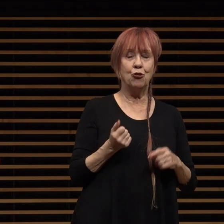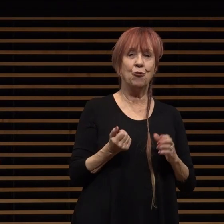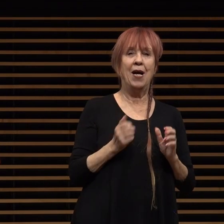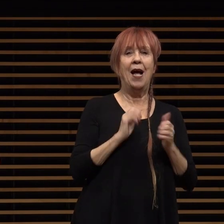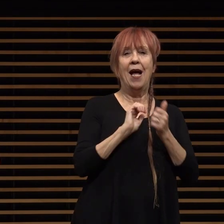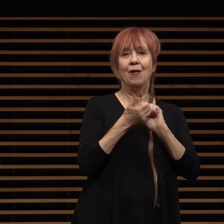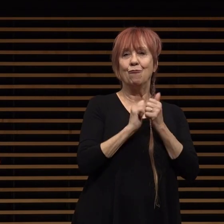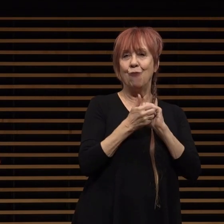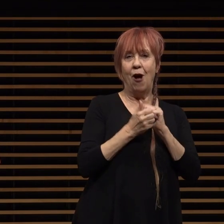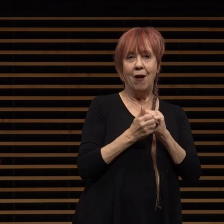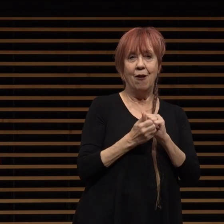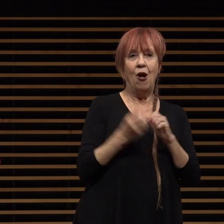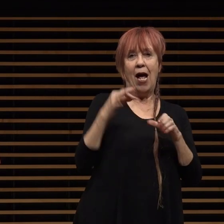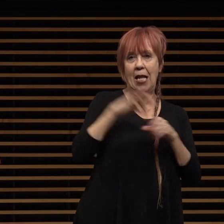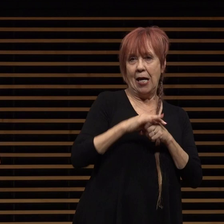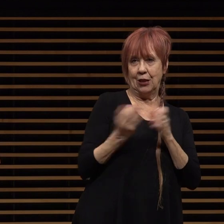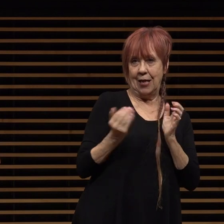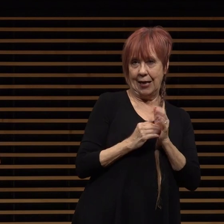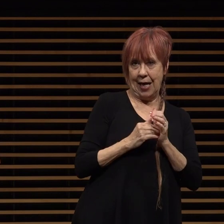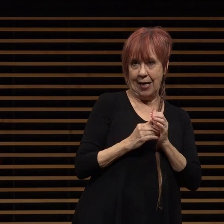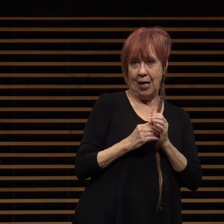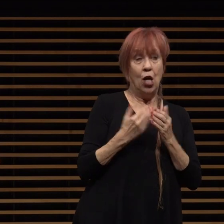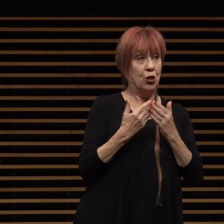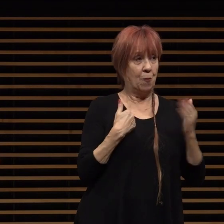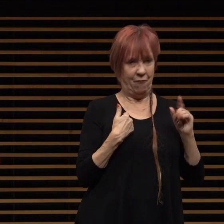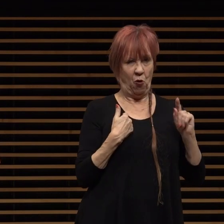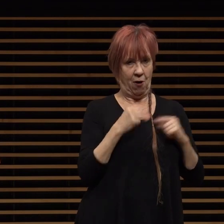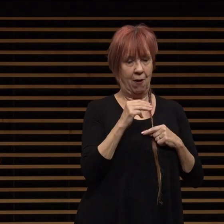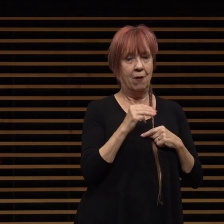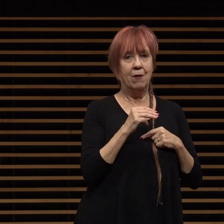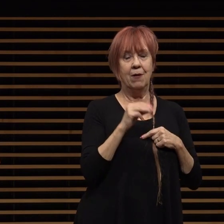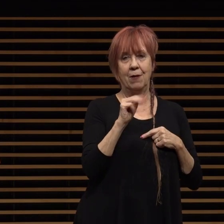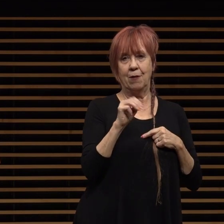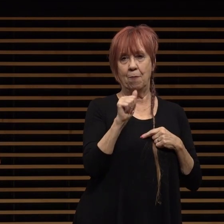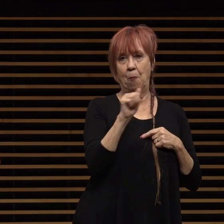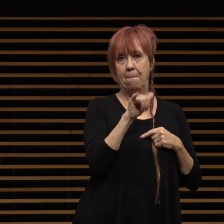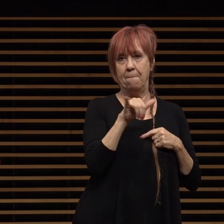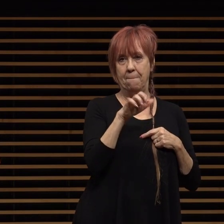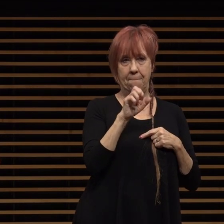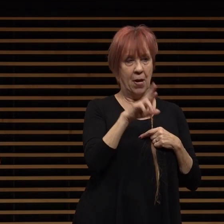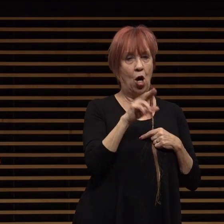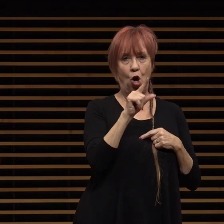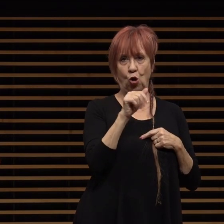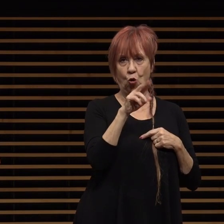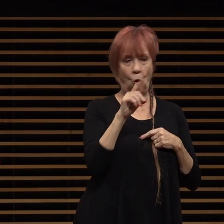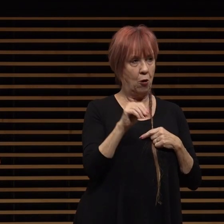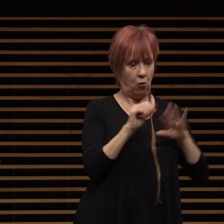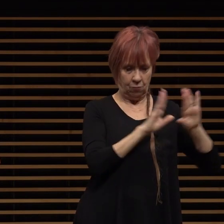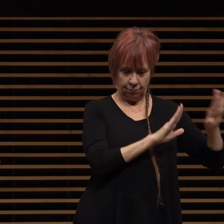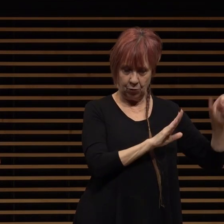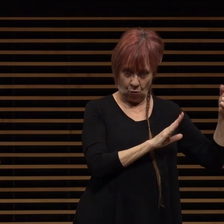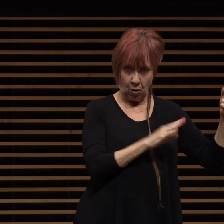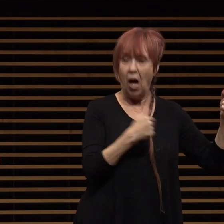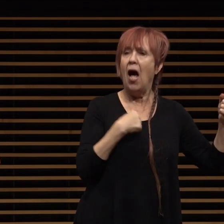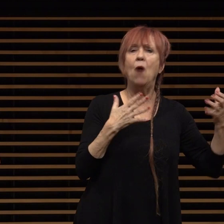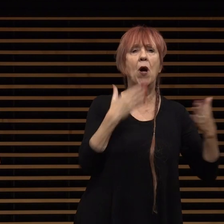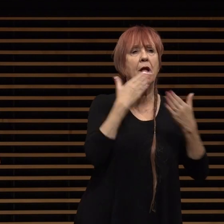prodium to my good friend mayor gordo i want to take a brief moment to thank the community personally